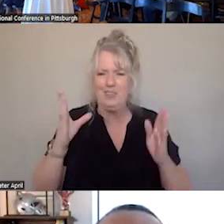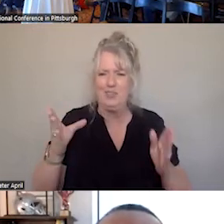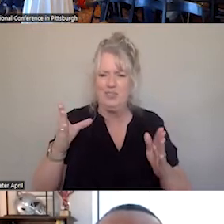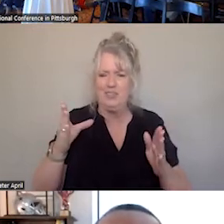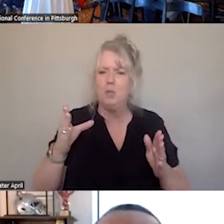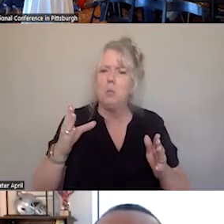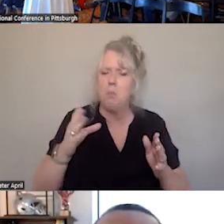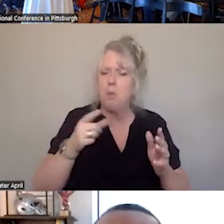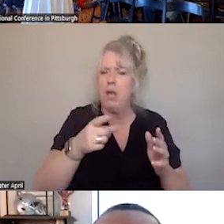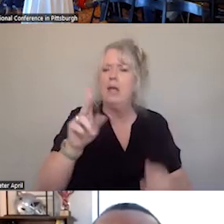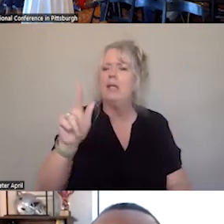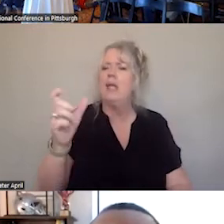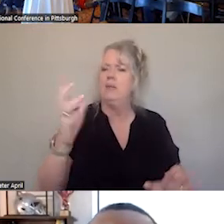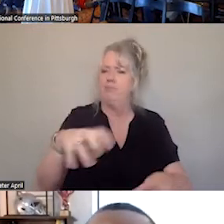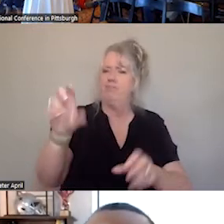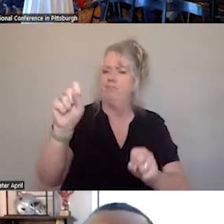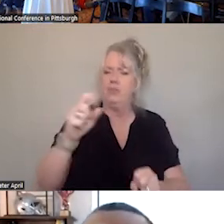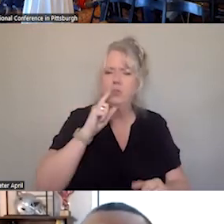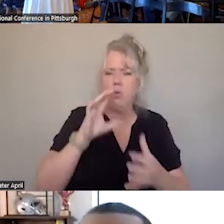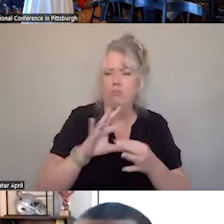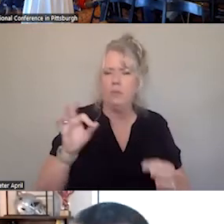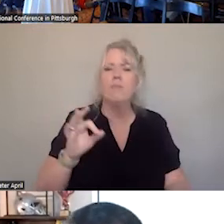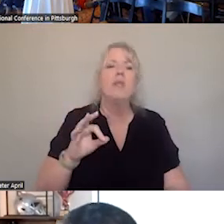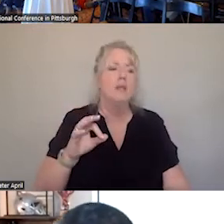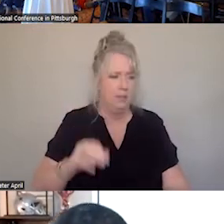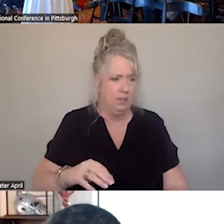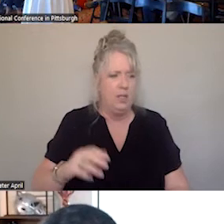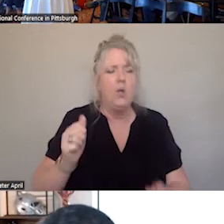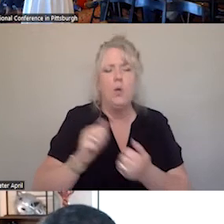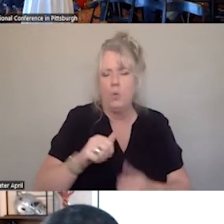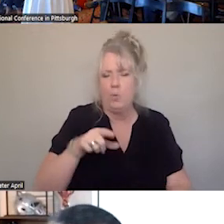KATE. TELL US A LITTLE BIT ABOUT THIS. >> SO WITH THAT, WHITE PAPER, WE REALLY